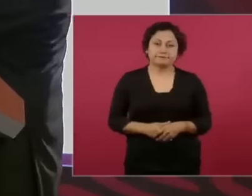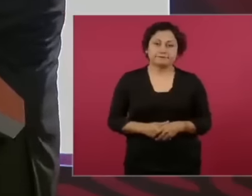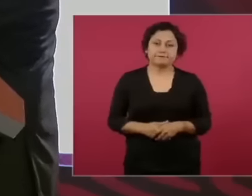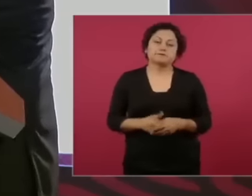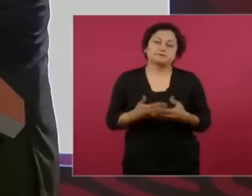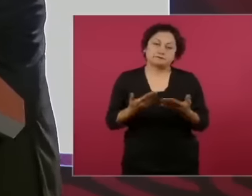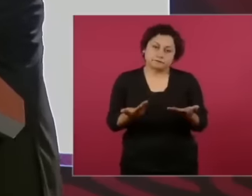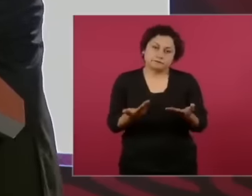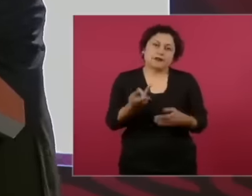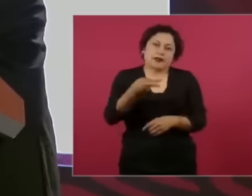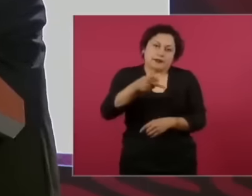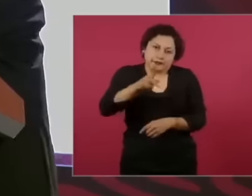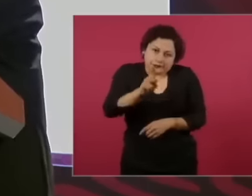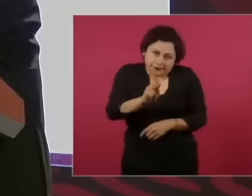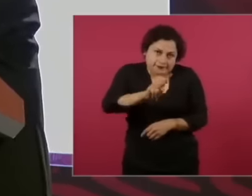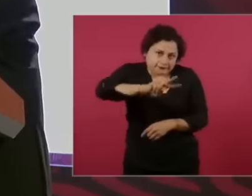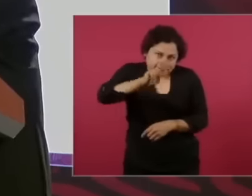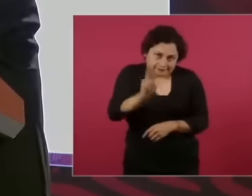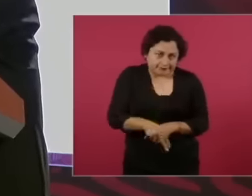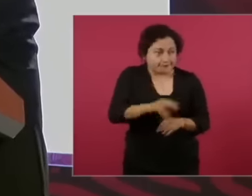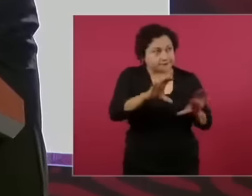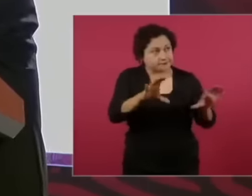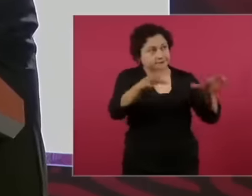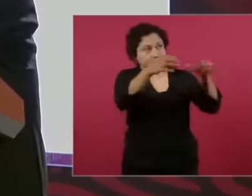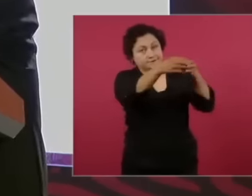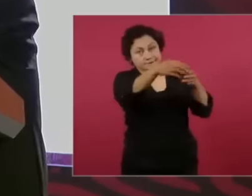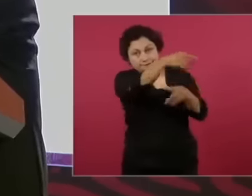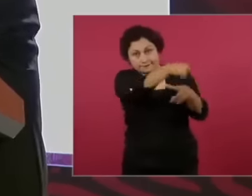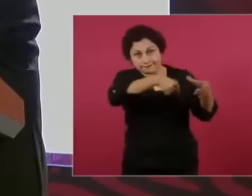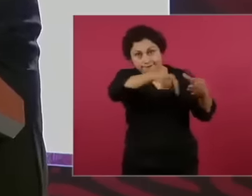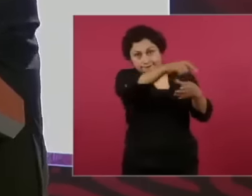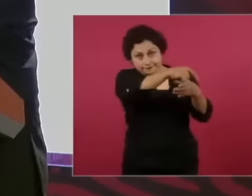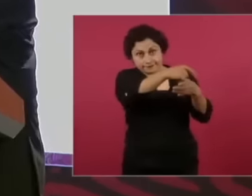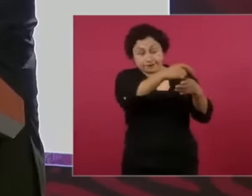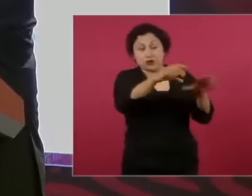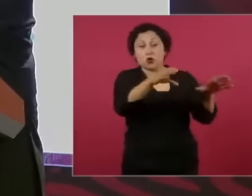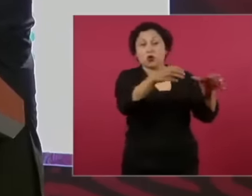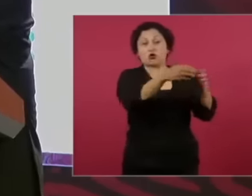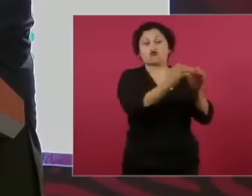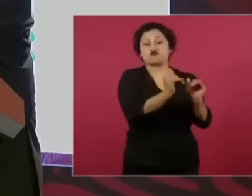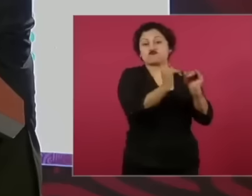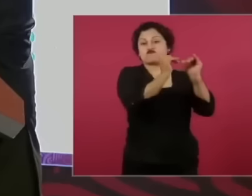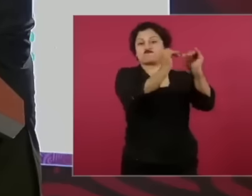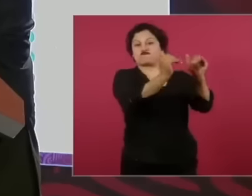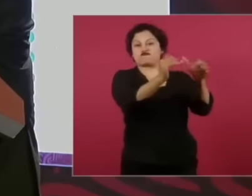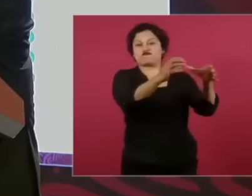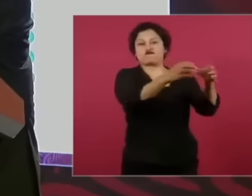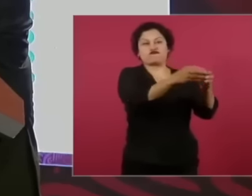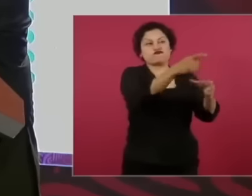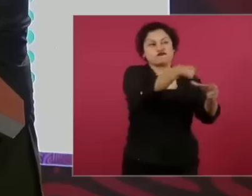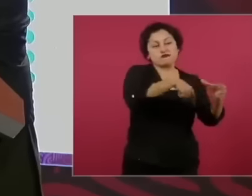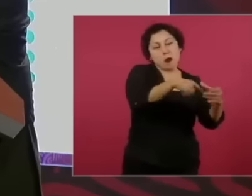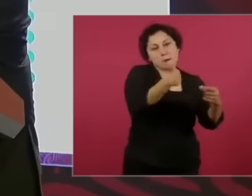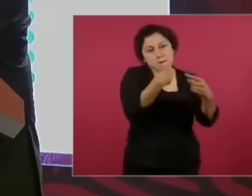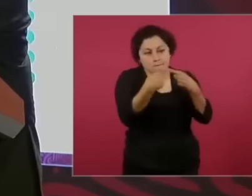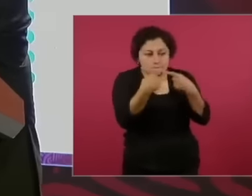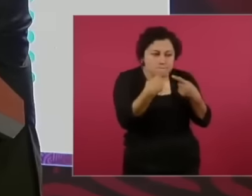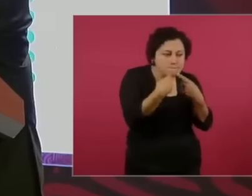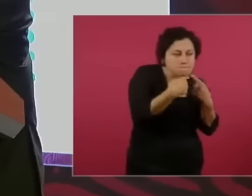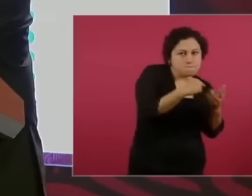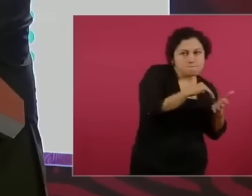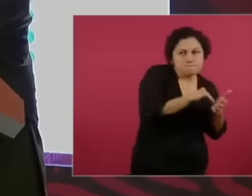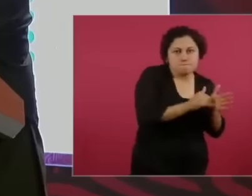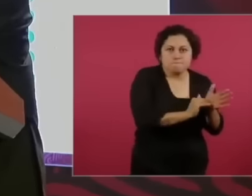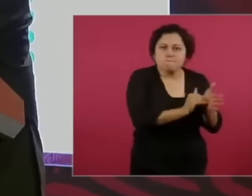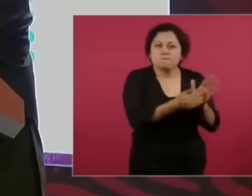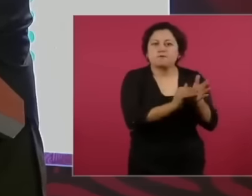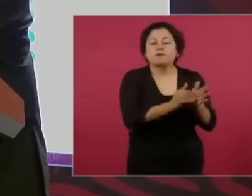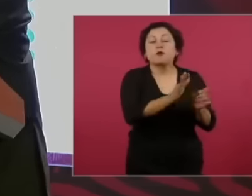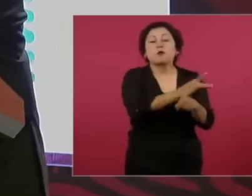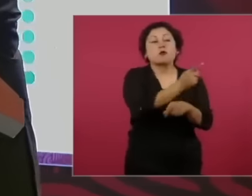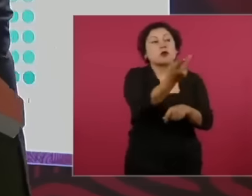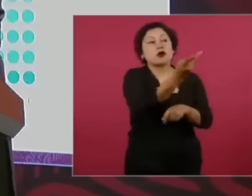oligarchy Because they were the owners or are the owners of the two parties and they used